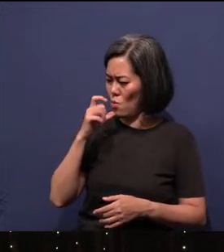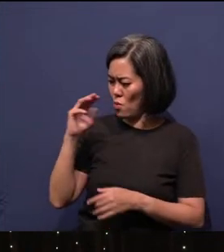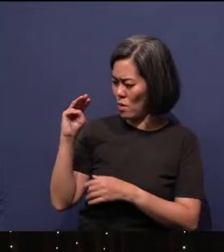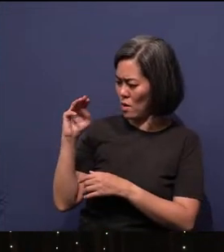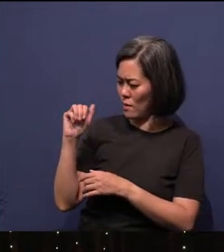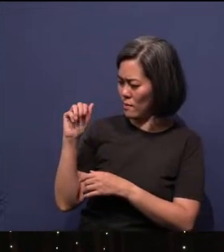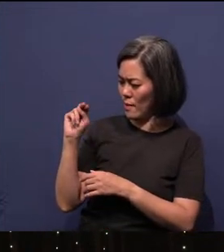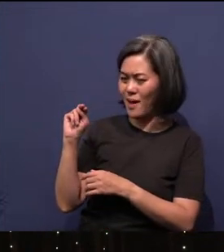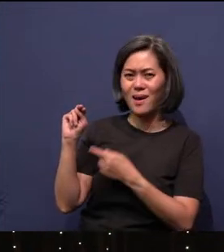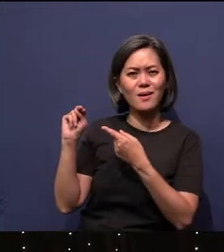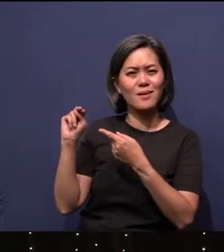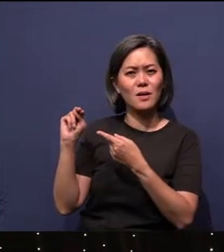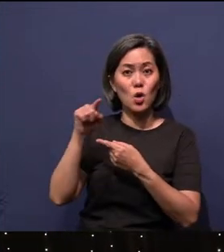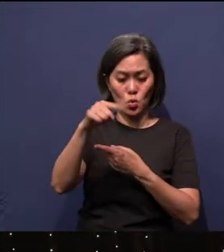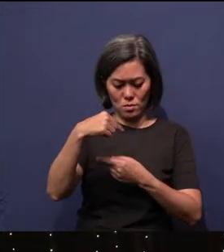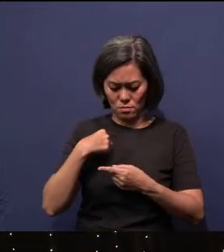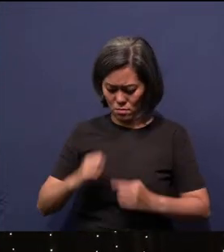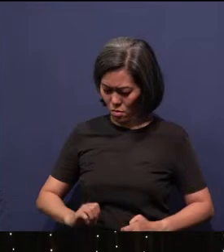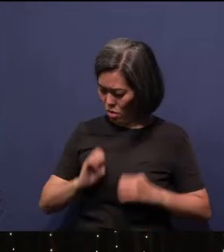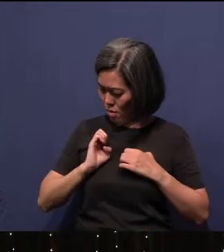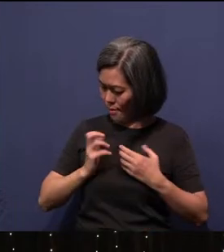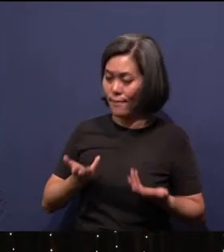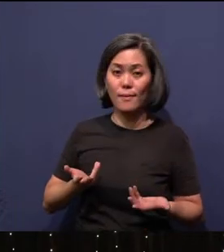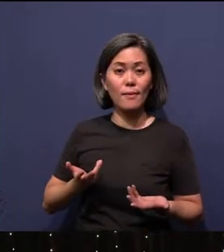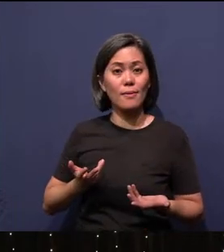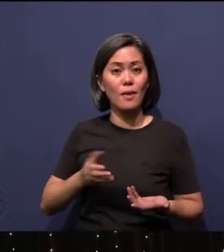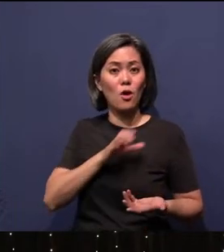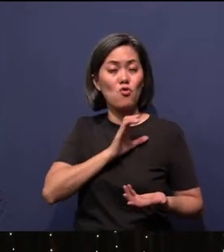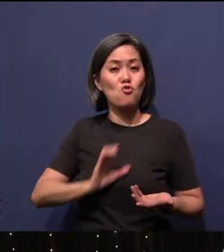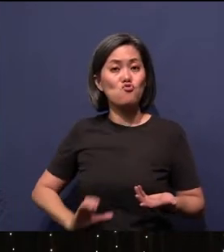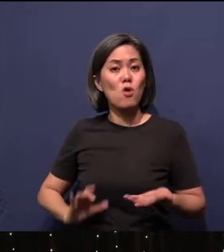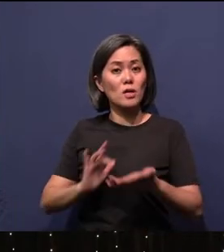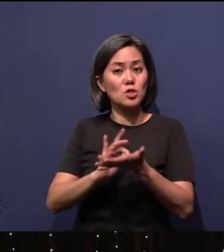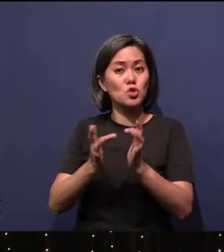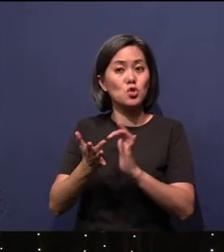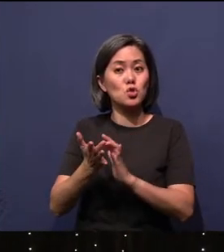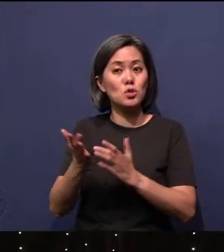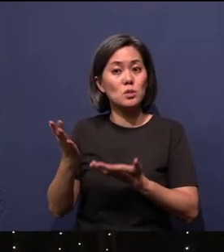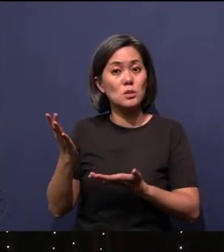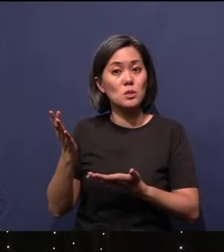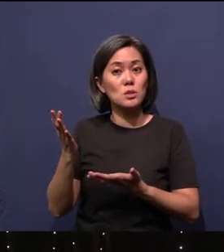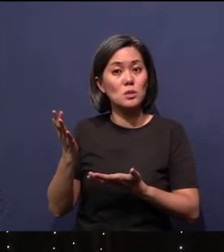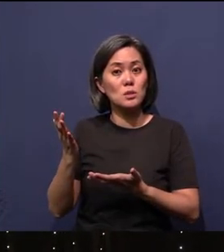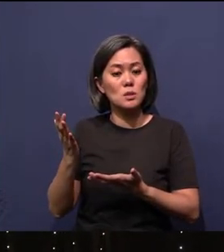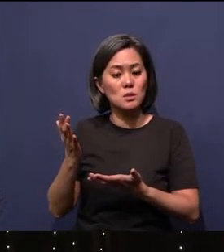Because you and I exist. Christ Jesus called us to existence.